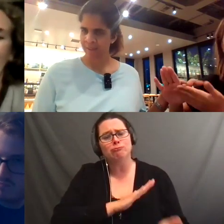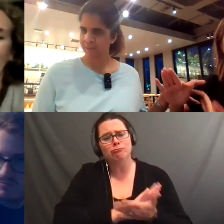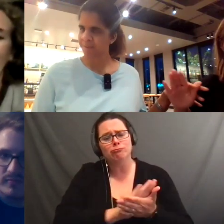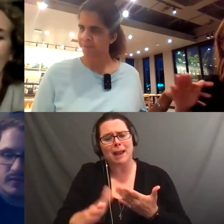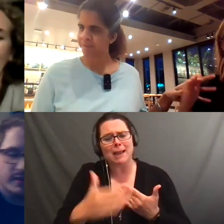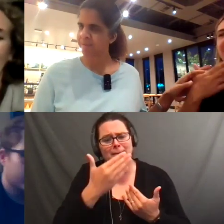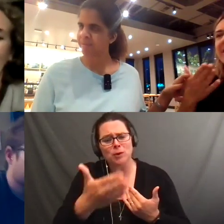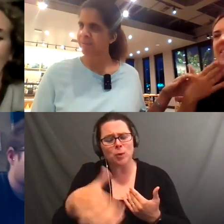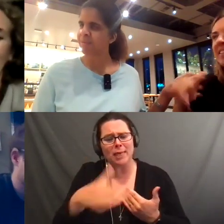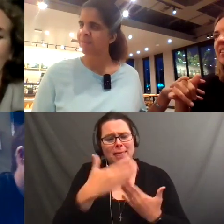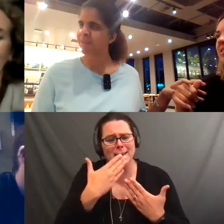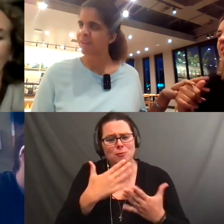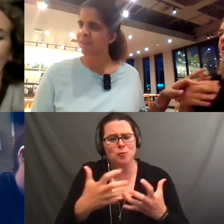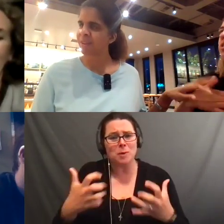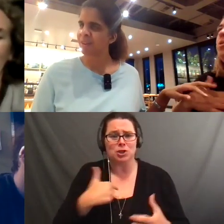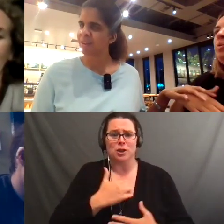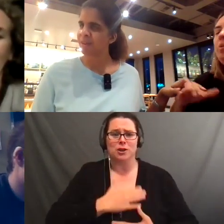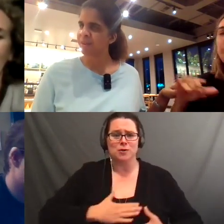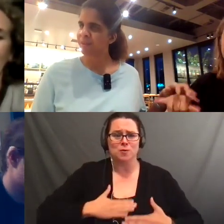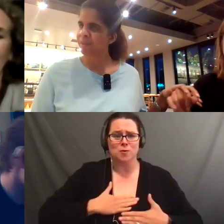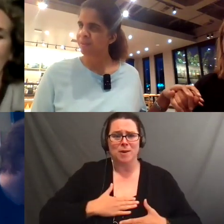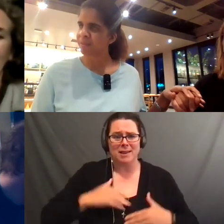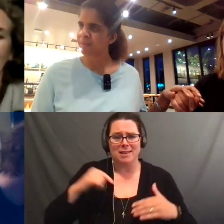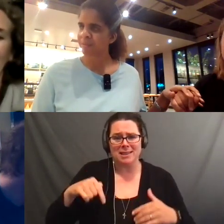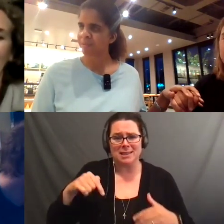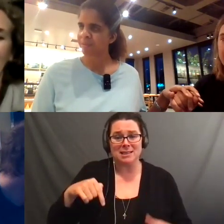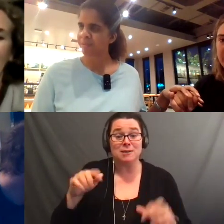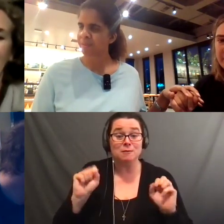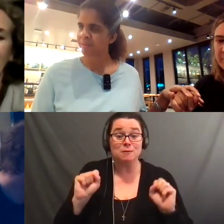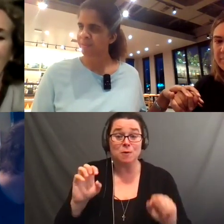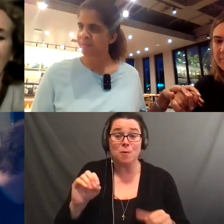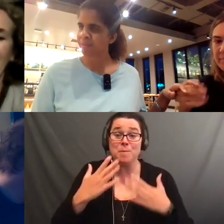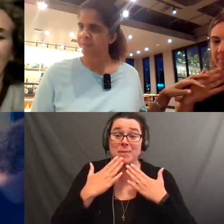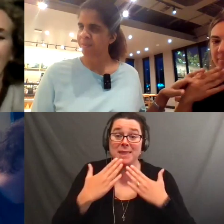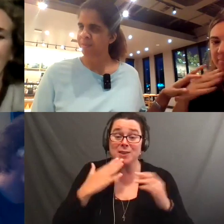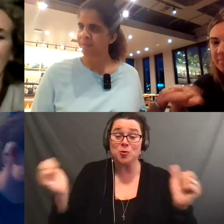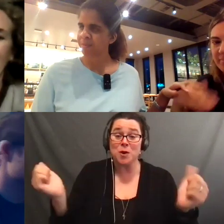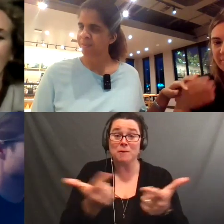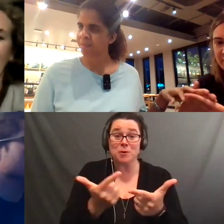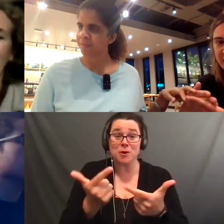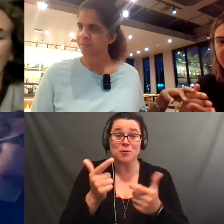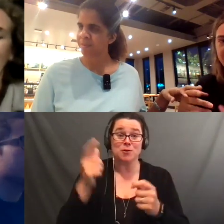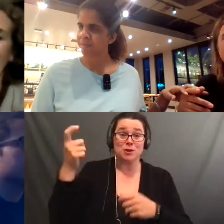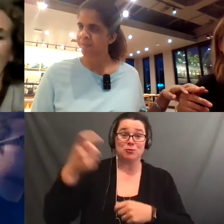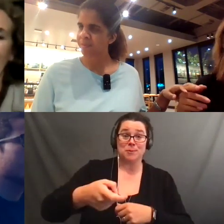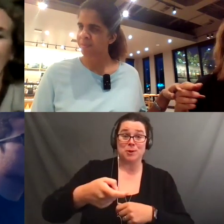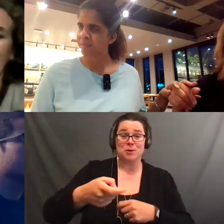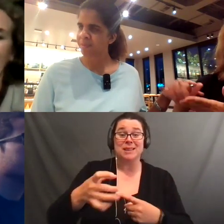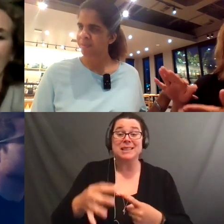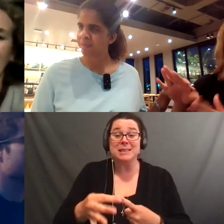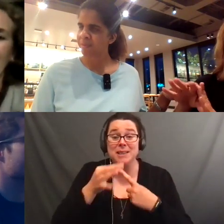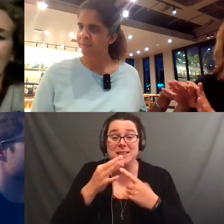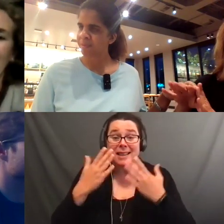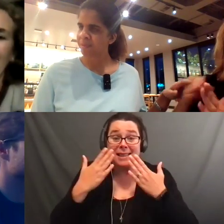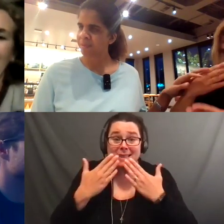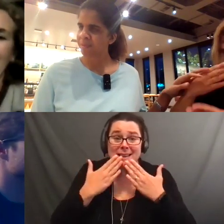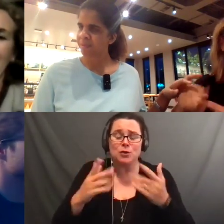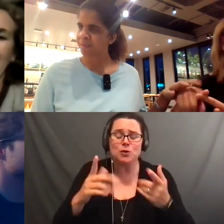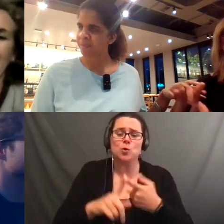that. I enjoyed doing this. Thanks to everybody who contributed. Especially thanks to the nine student and